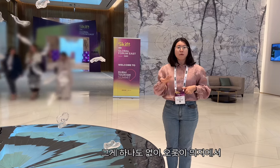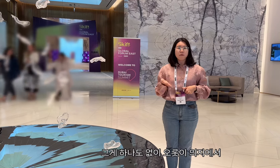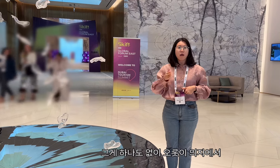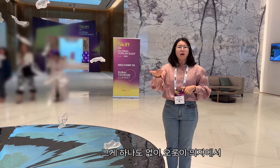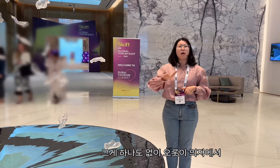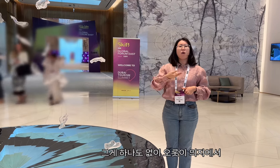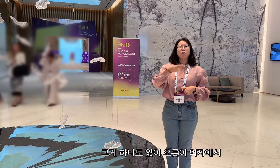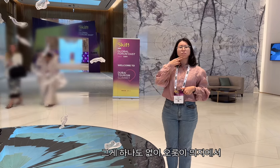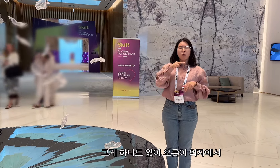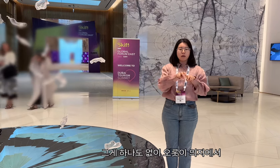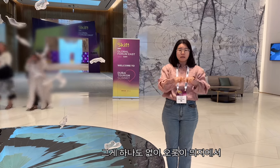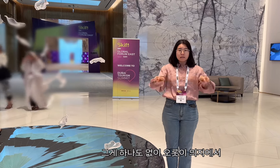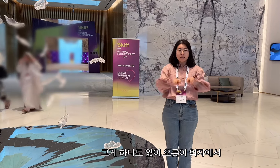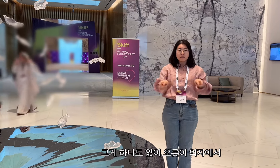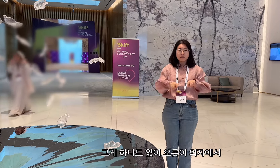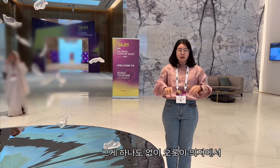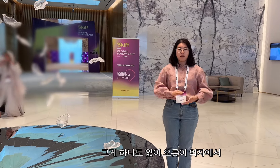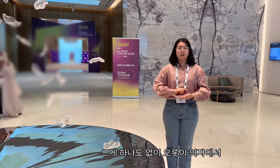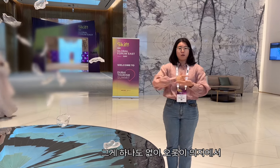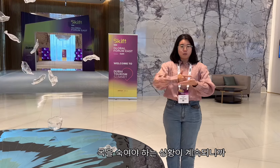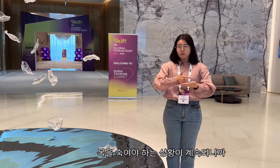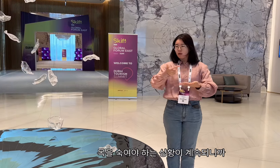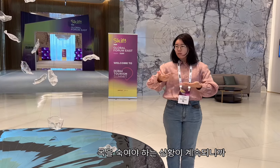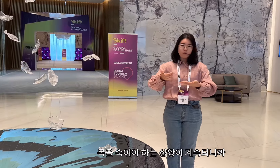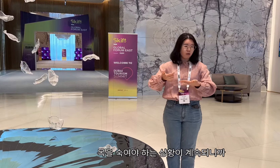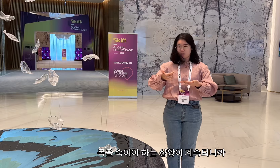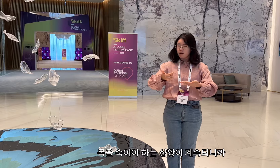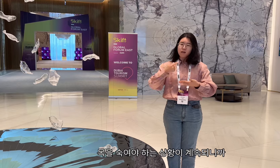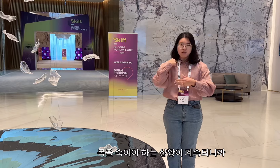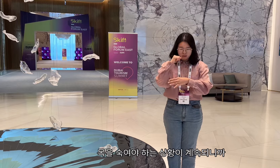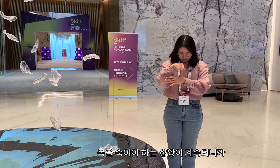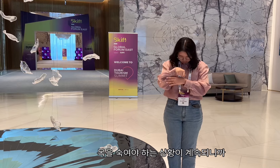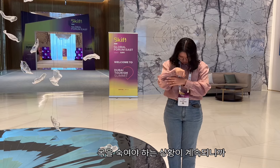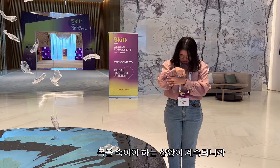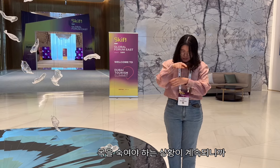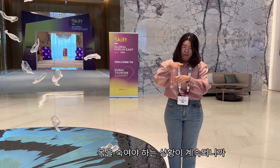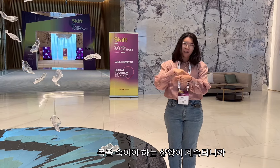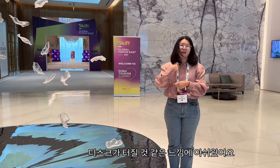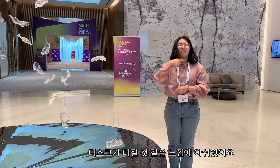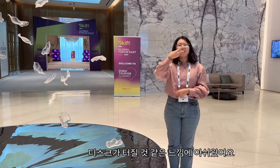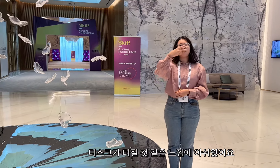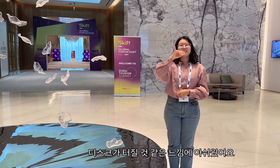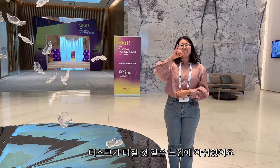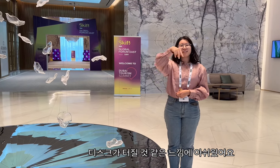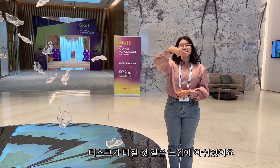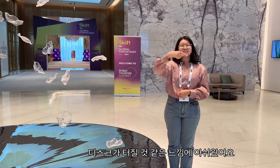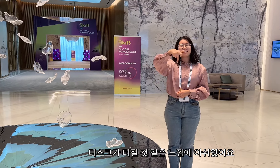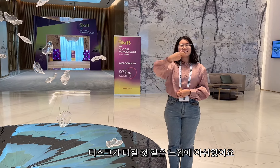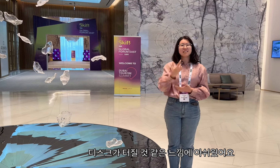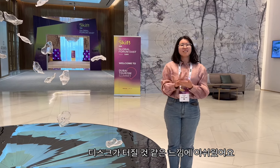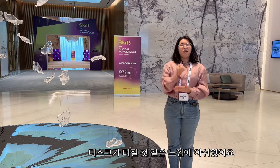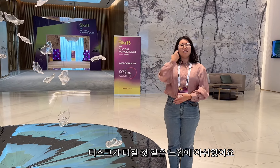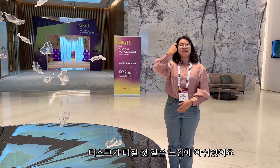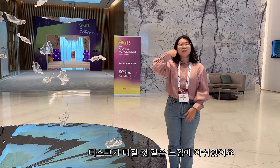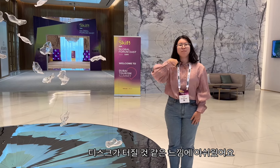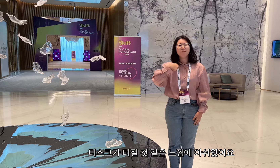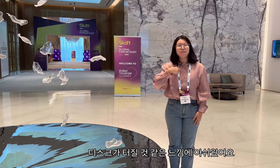was no such thing and I had to bend my head down in my chair, I felt like my disc was going to burst.